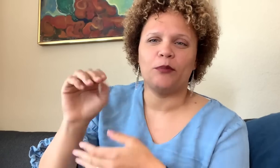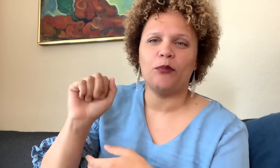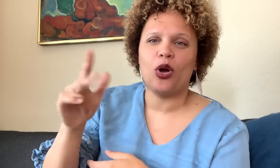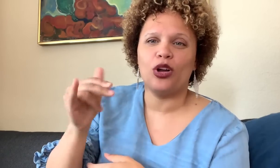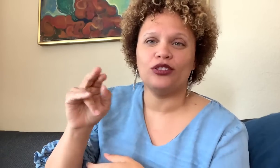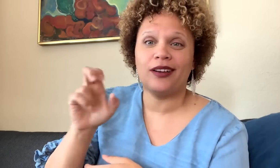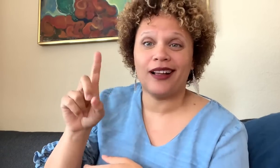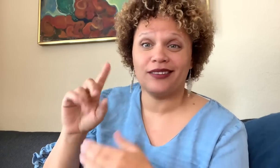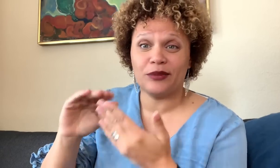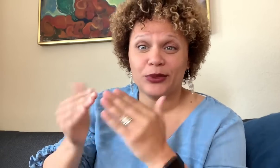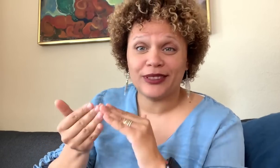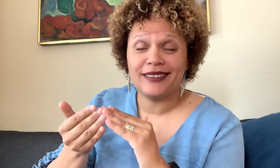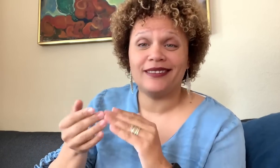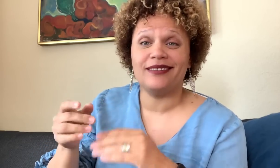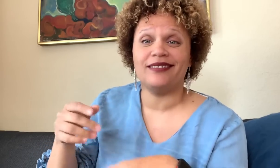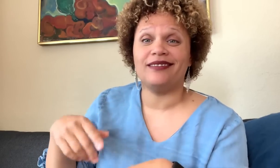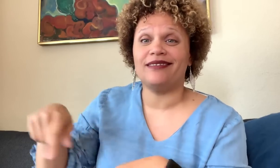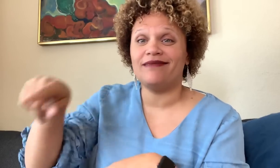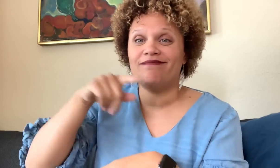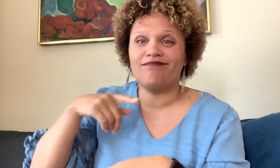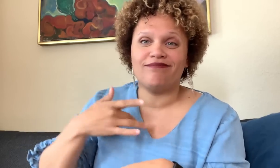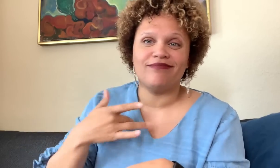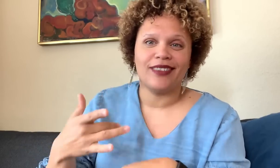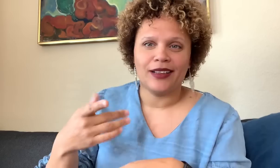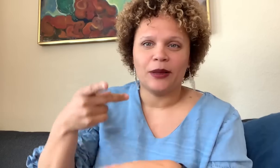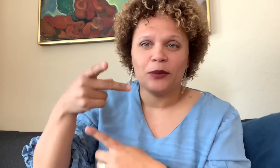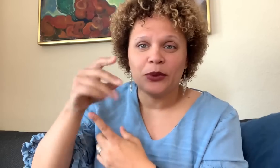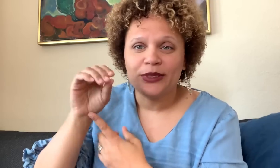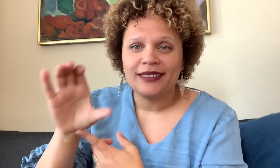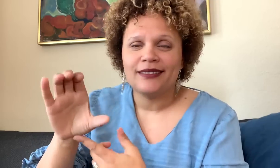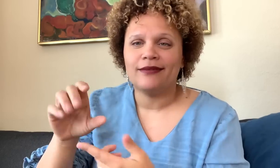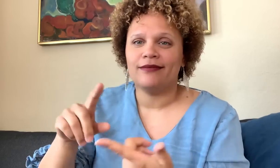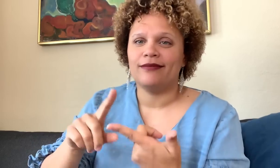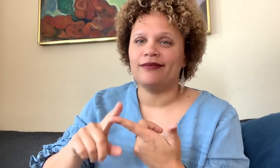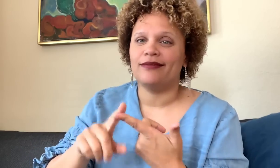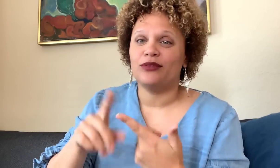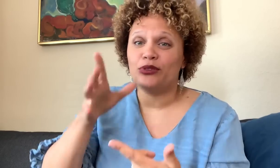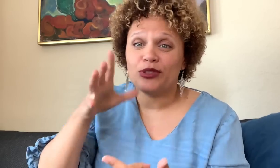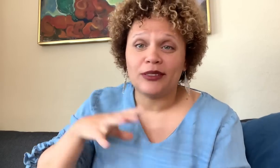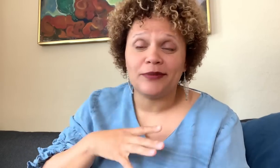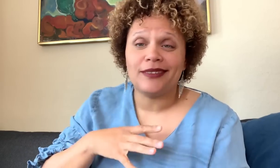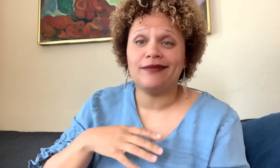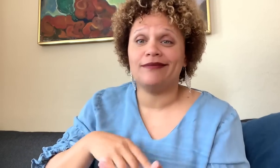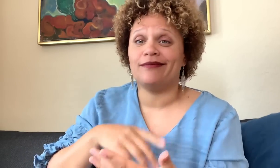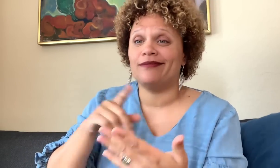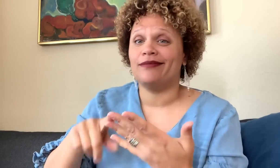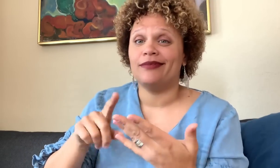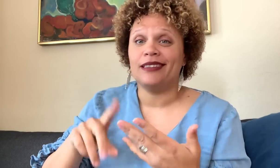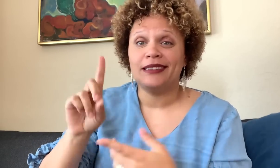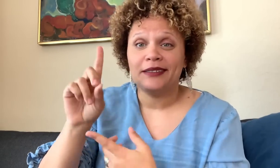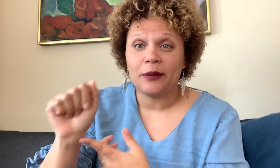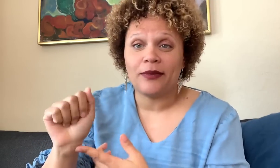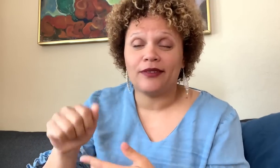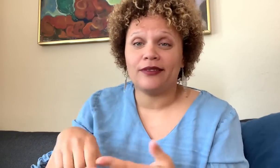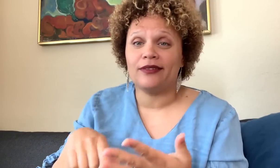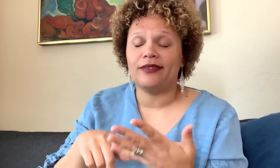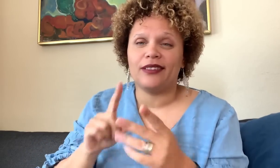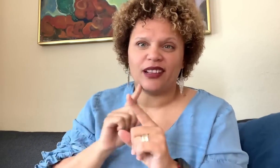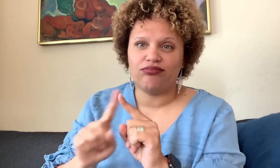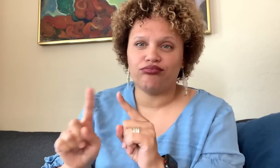on marginalized communities. People of color, women, people with disabilities,